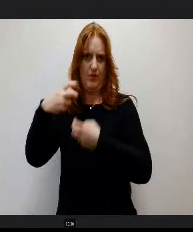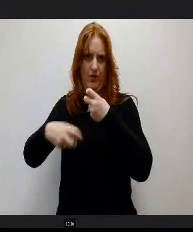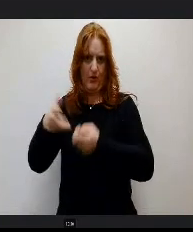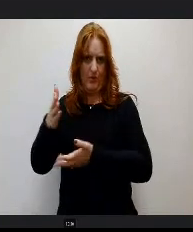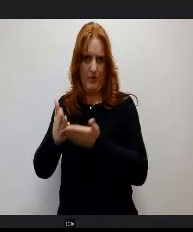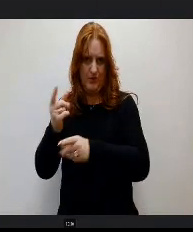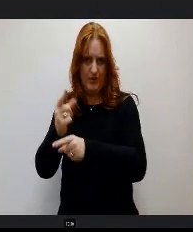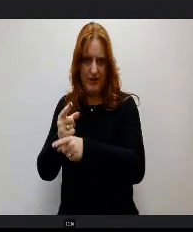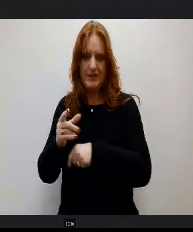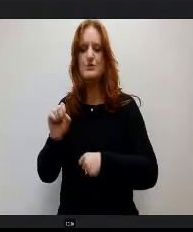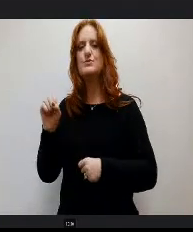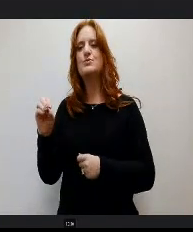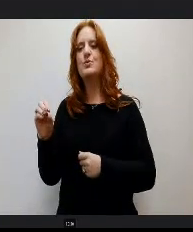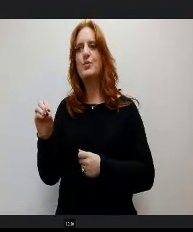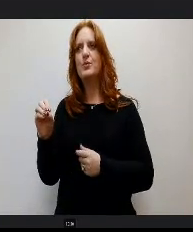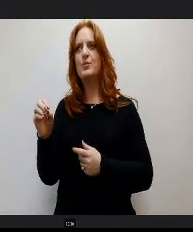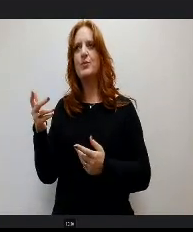looking at, has there been conversation around?